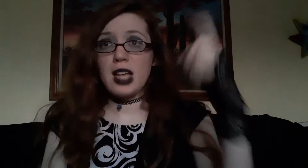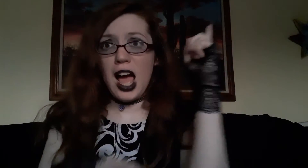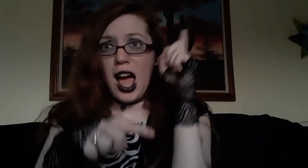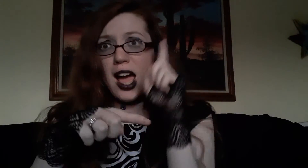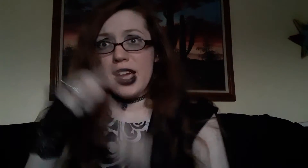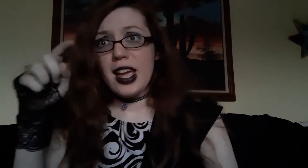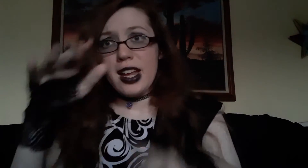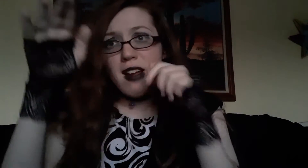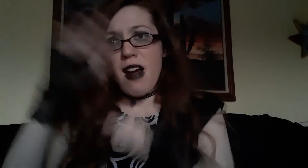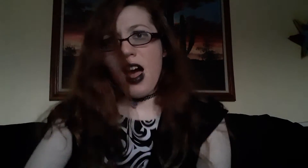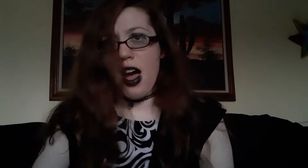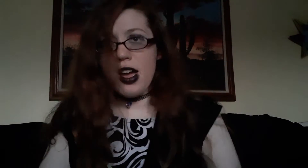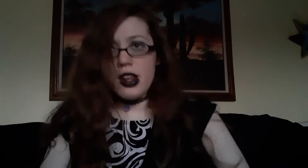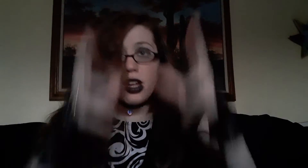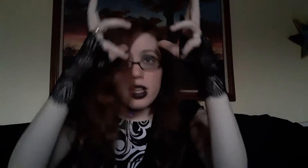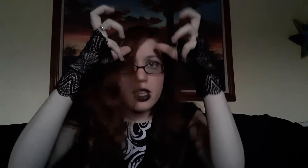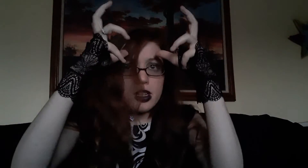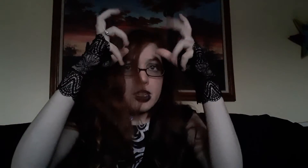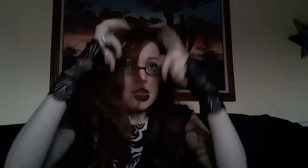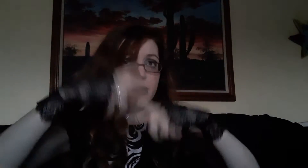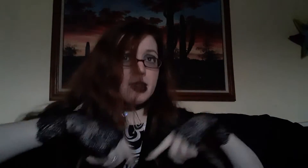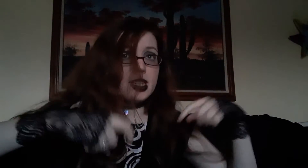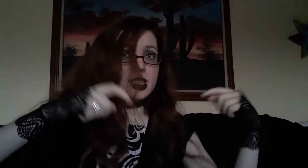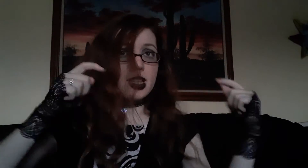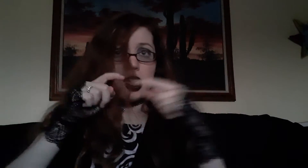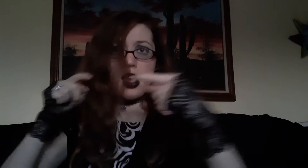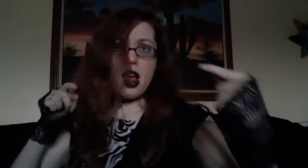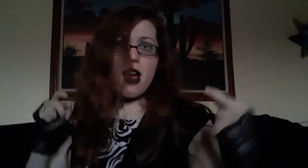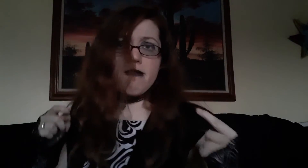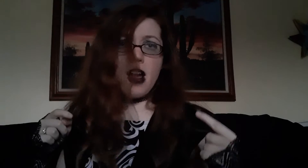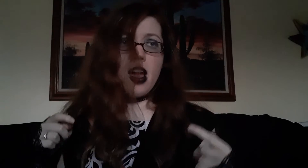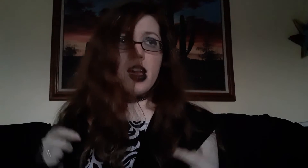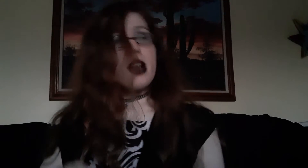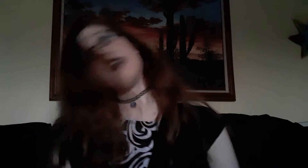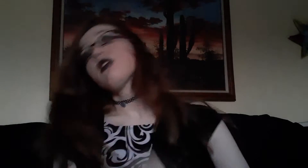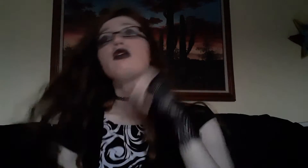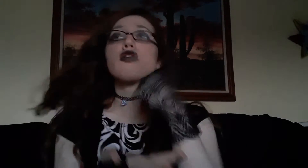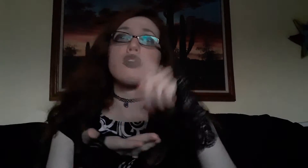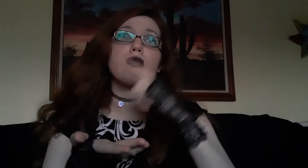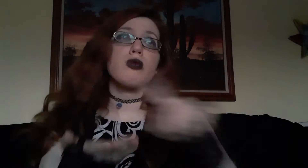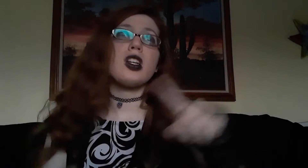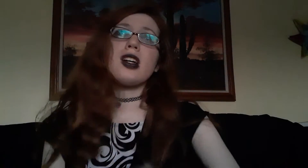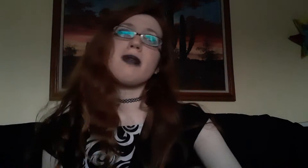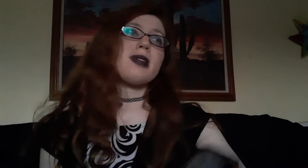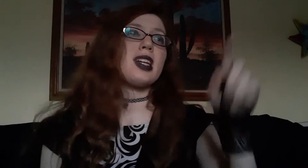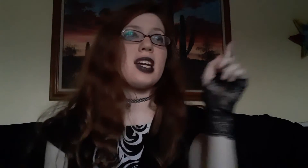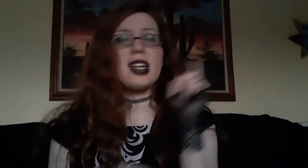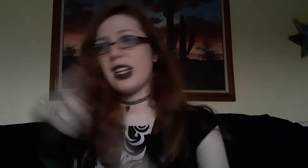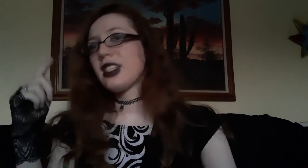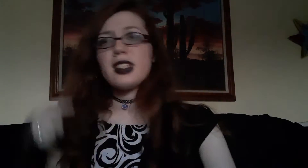SOMETIMES, I CAN'T HIDE DEMONS DEMONS I OPPOSE. SOMETIMES CAN'T DENY, I SOMETIMES SINNER